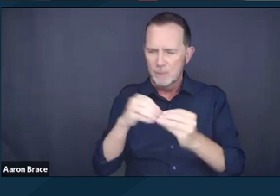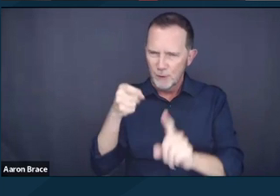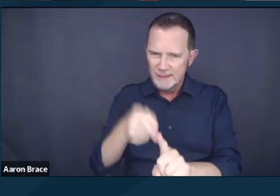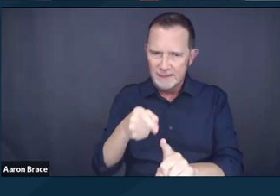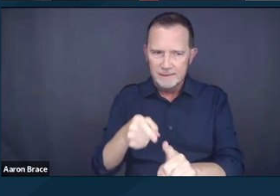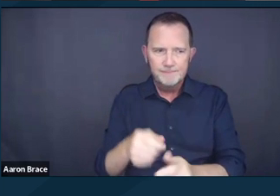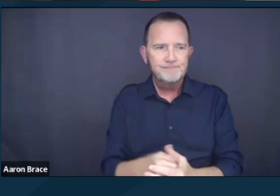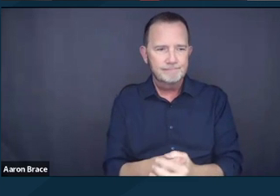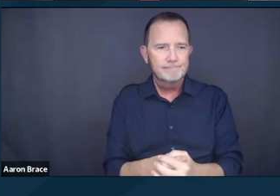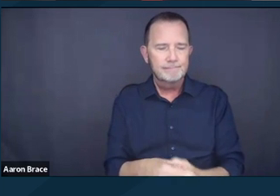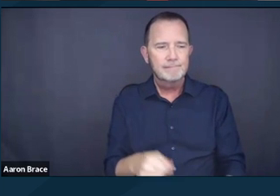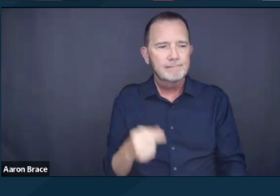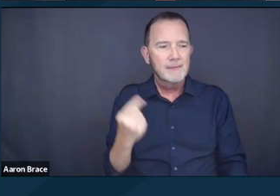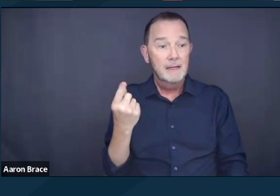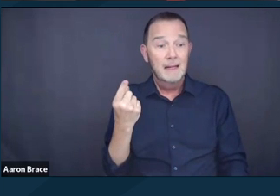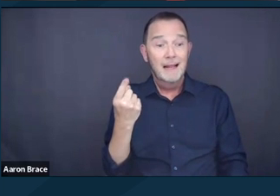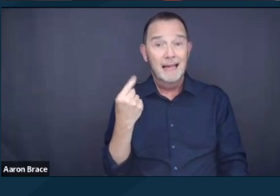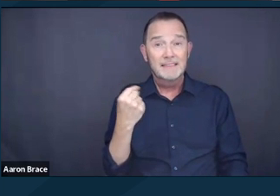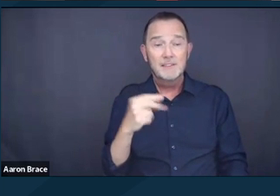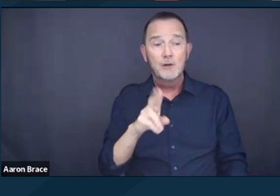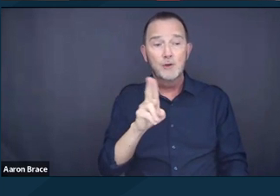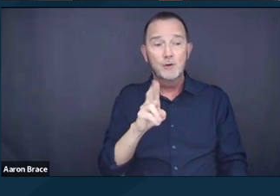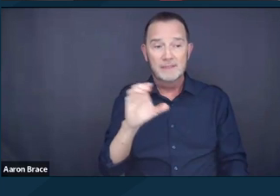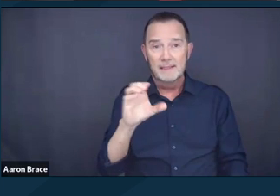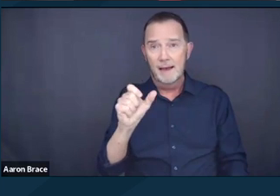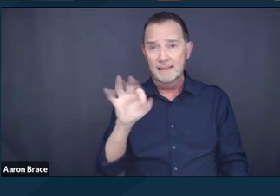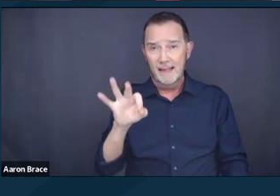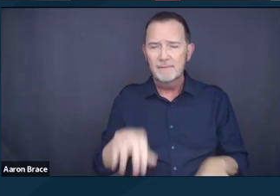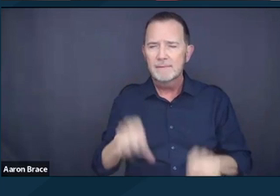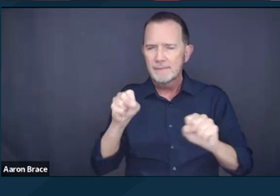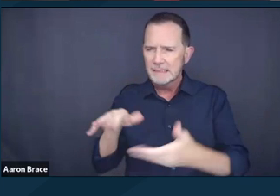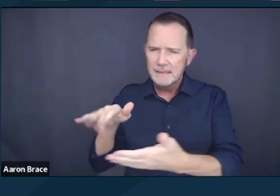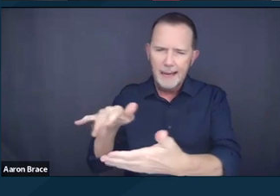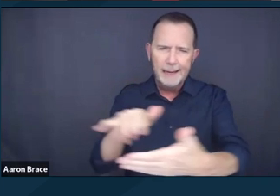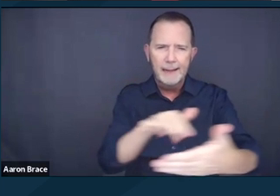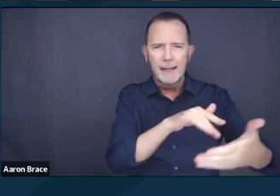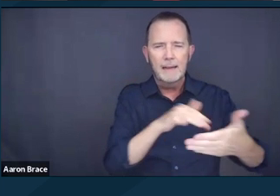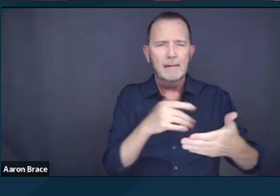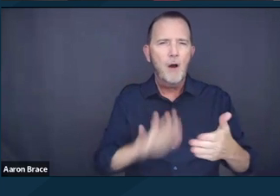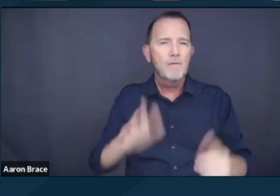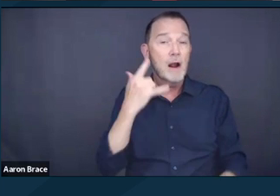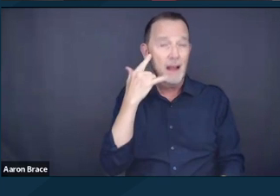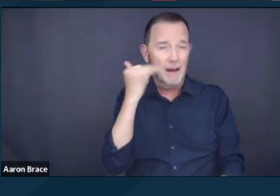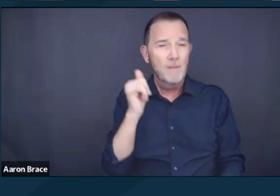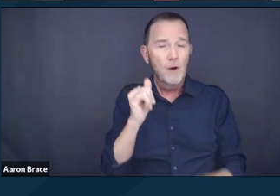Also, last year, UCSF conducted a study of homelessness in California, which as Michelle mentioned,